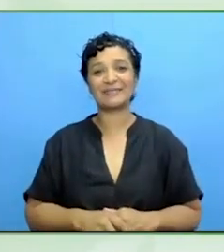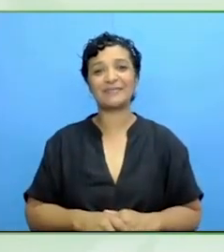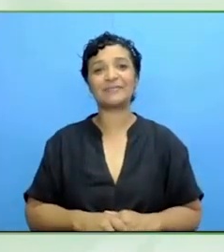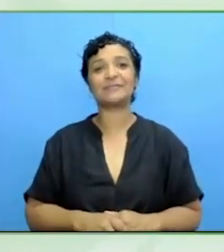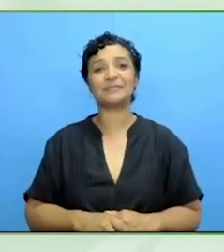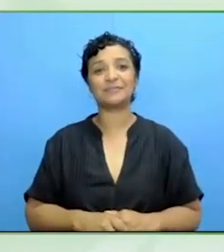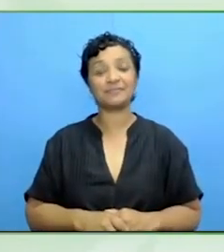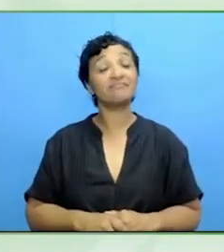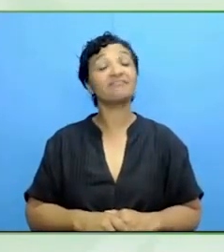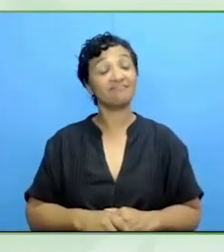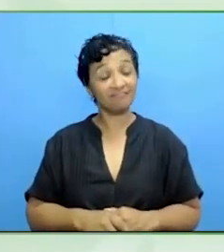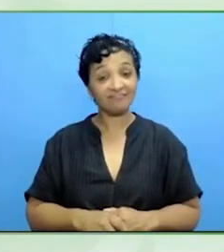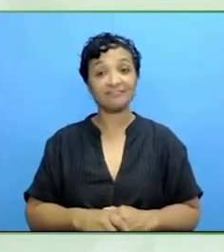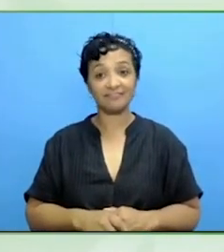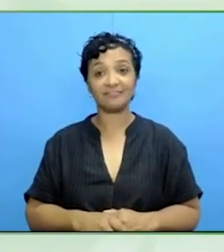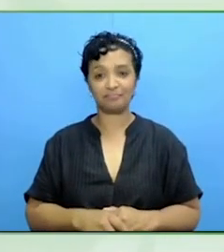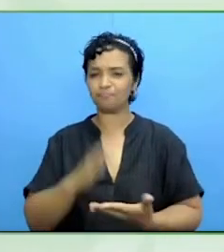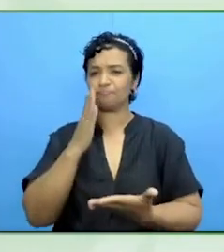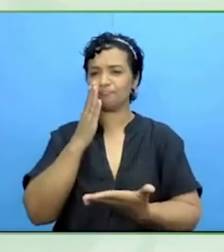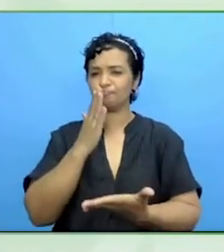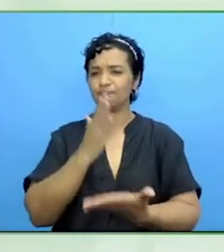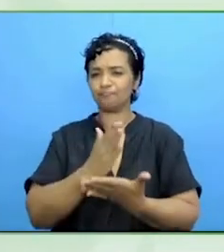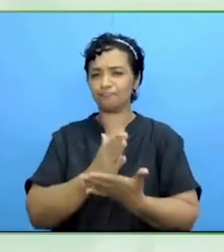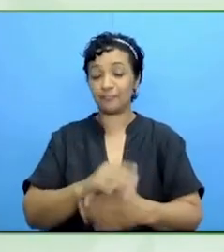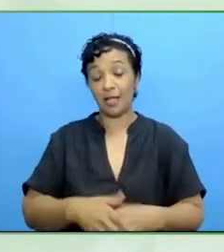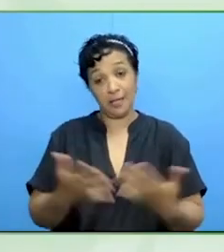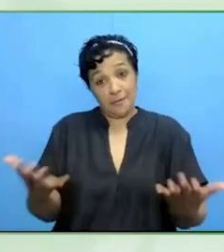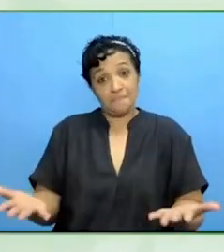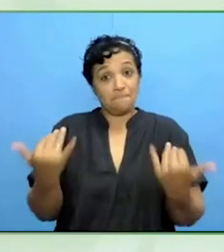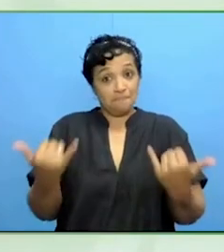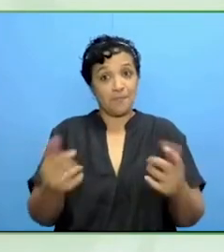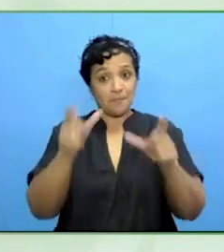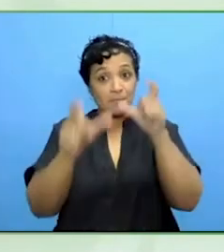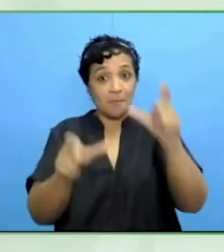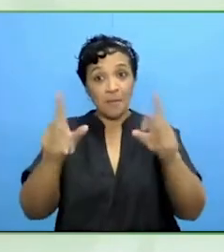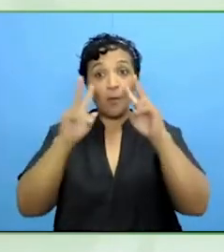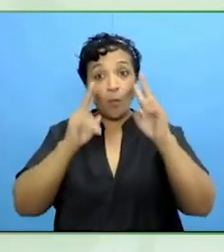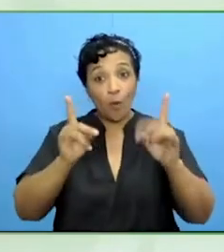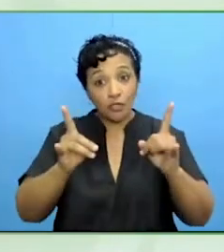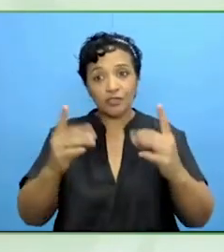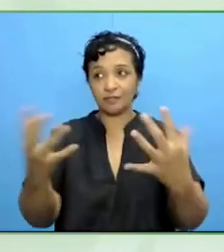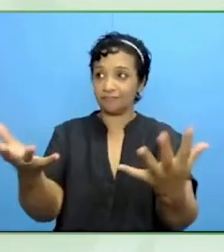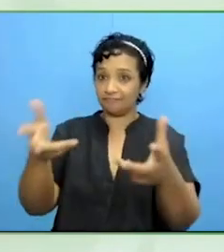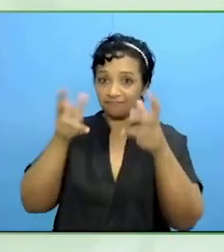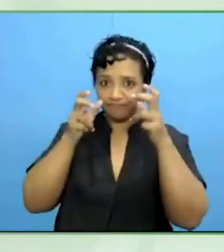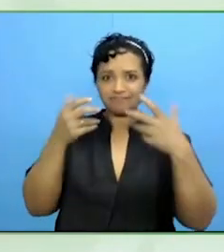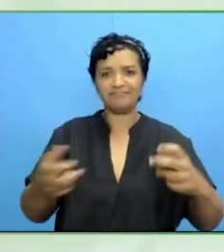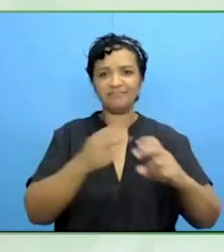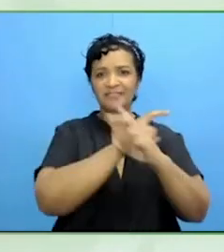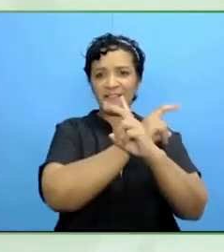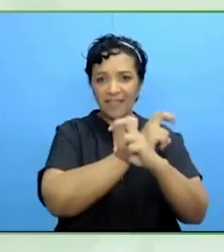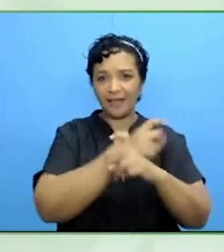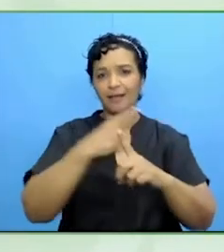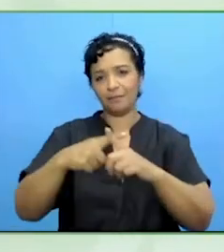For the audience here, in Vienna, online, if people want to